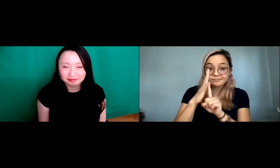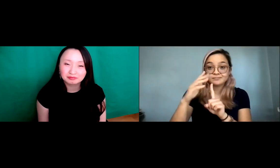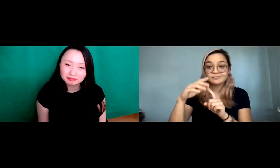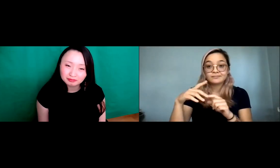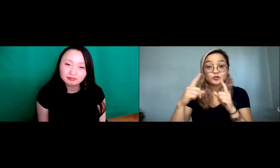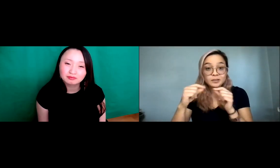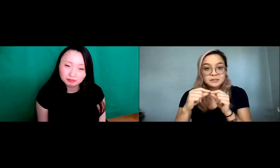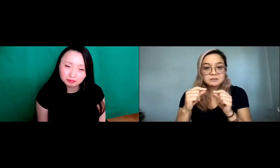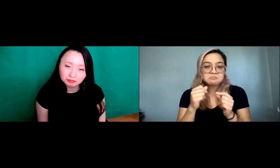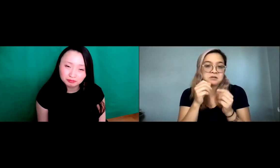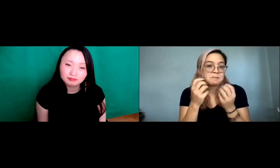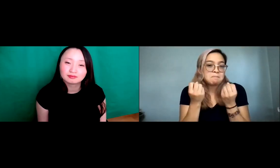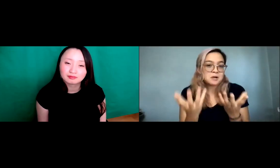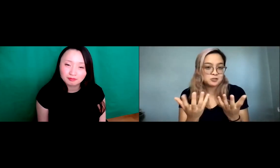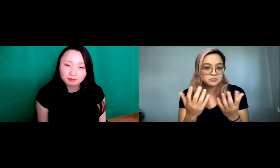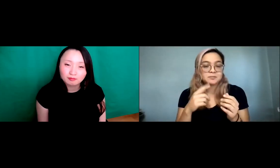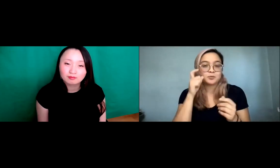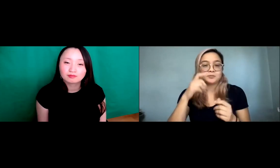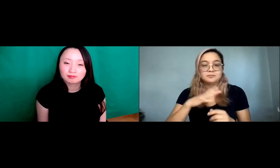I am proud of who I am and those who are similar to me.